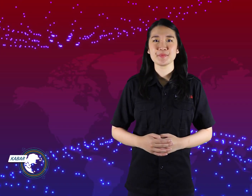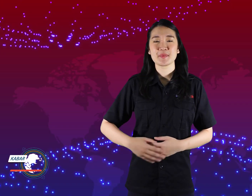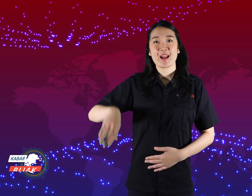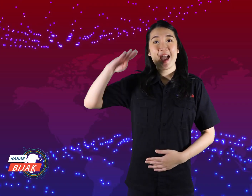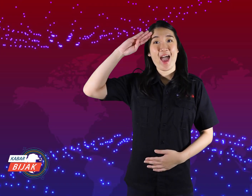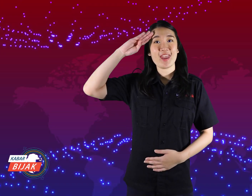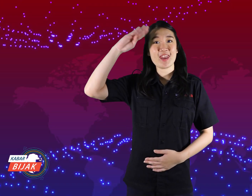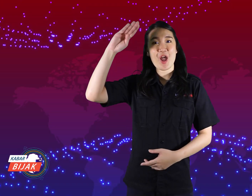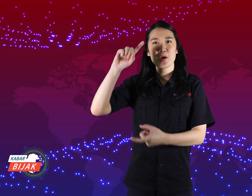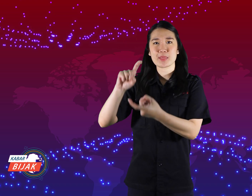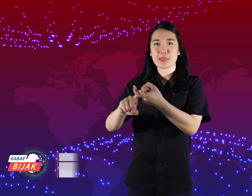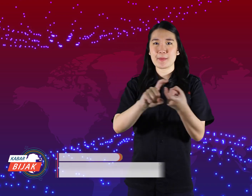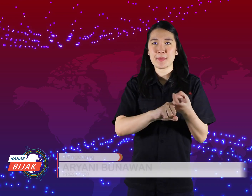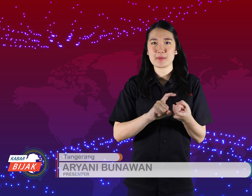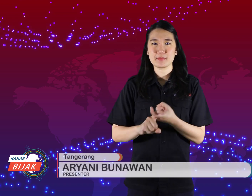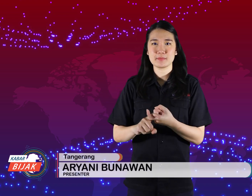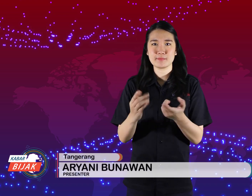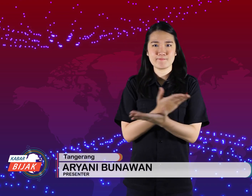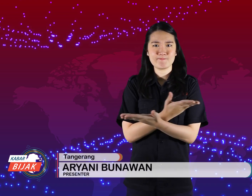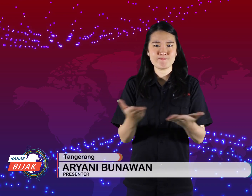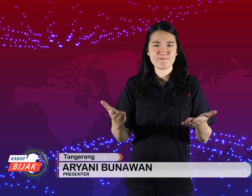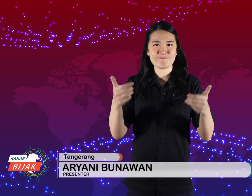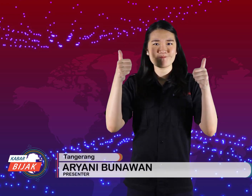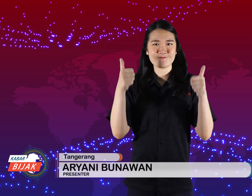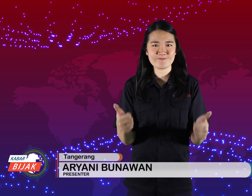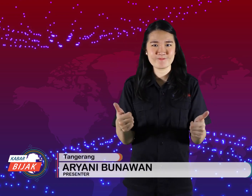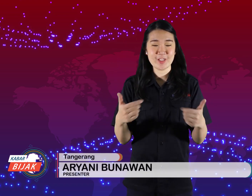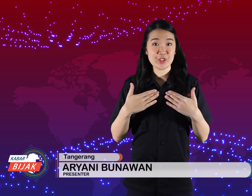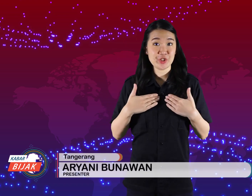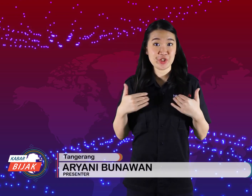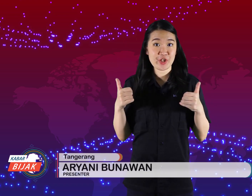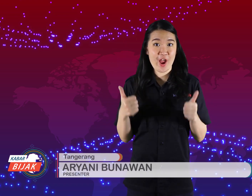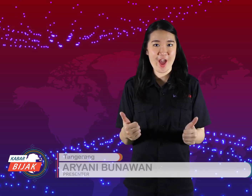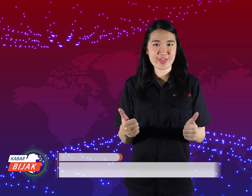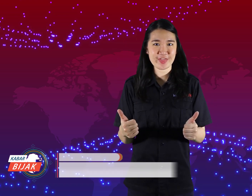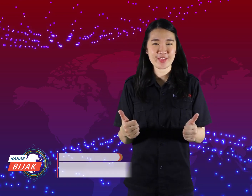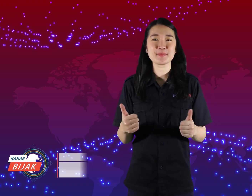Hello friends, are you healthy?